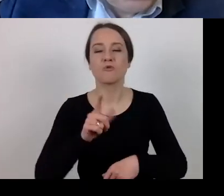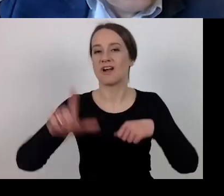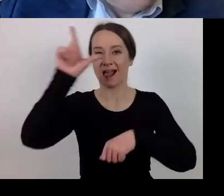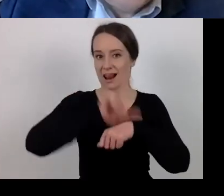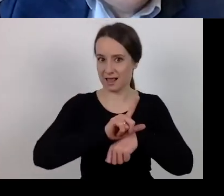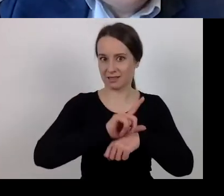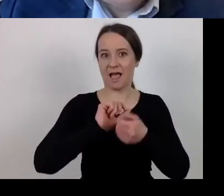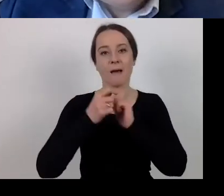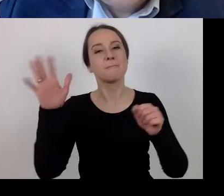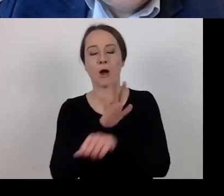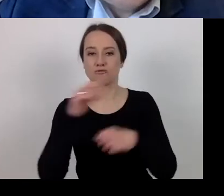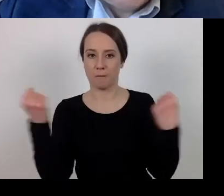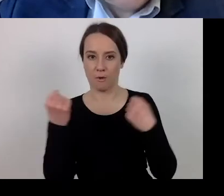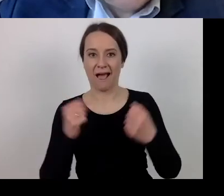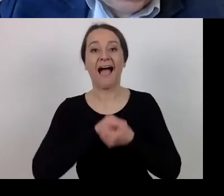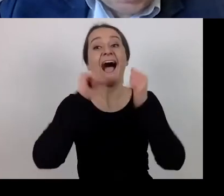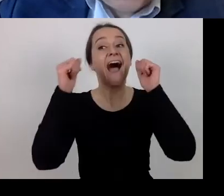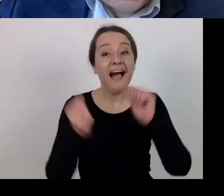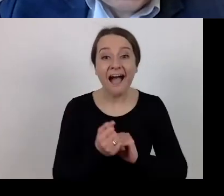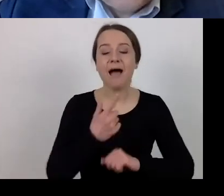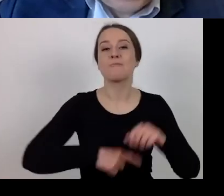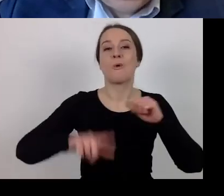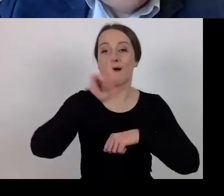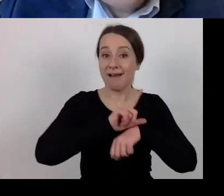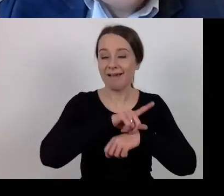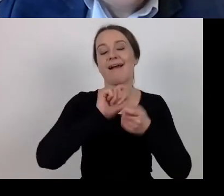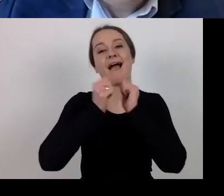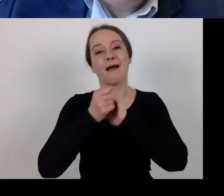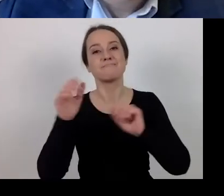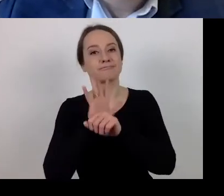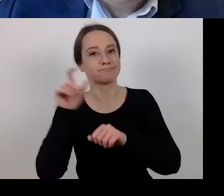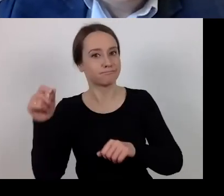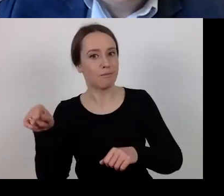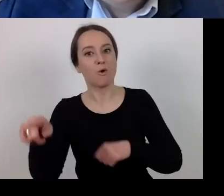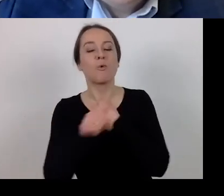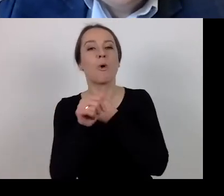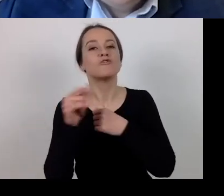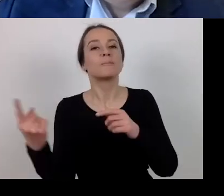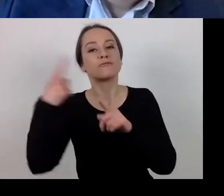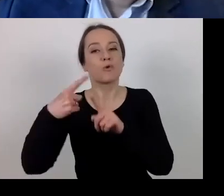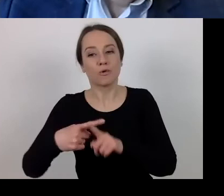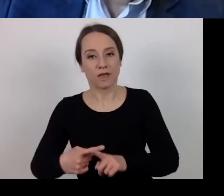or one of the partners will be excluded. The alternative: extension to include other entities.